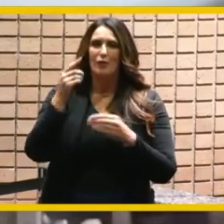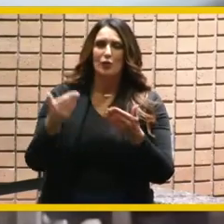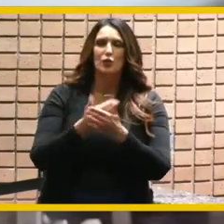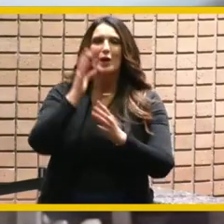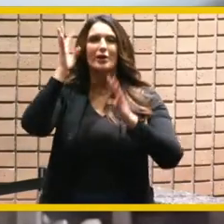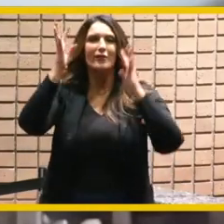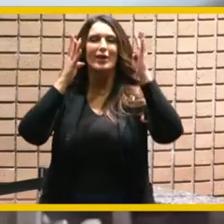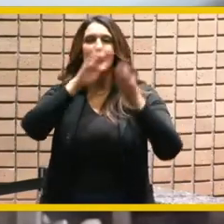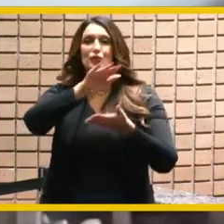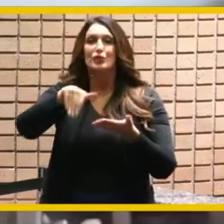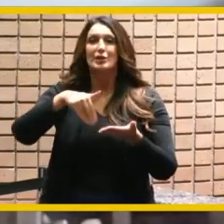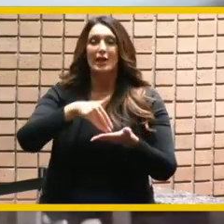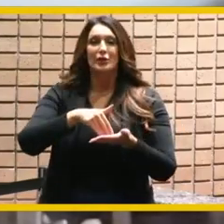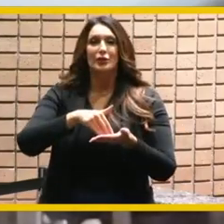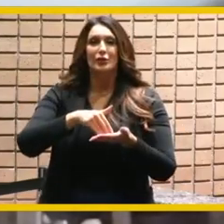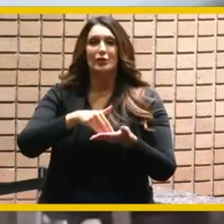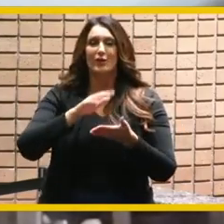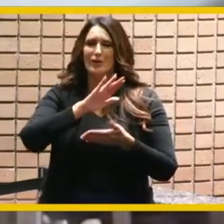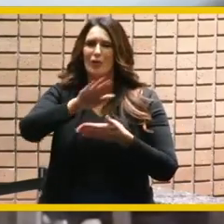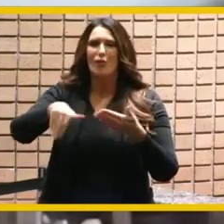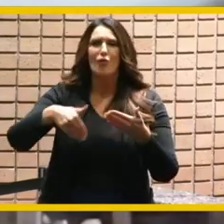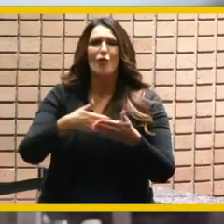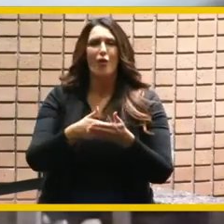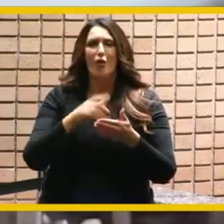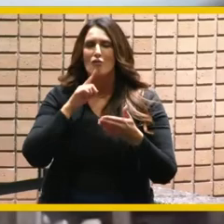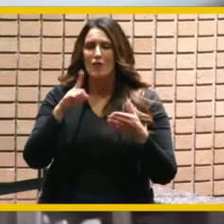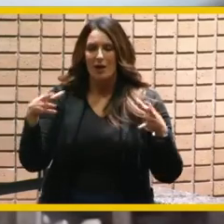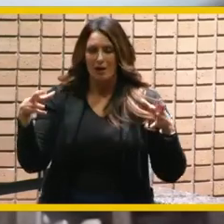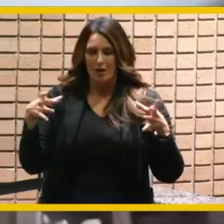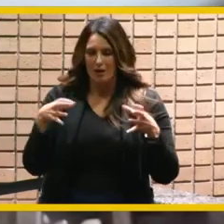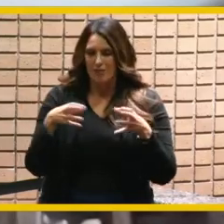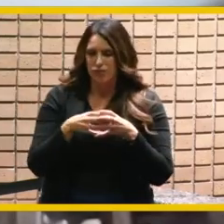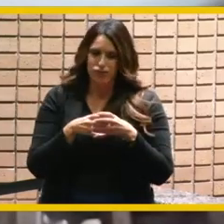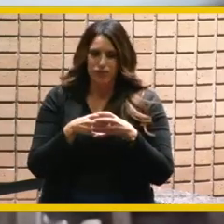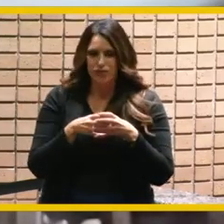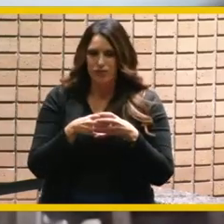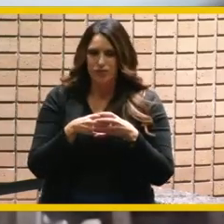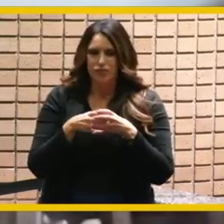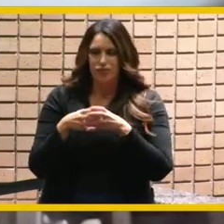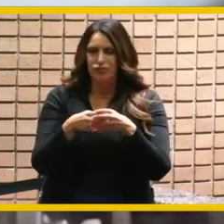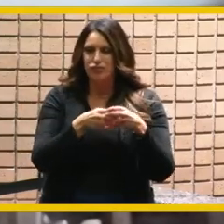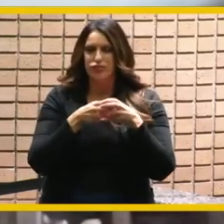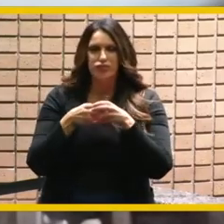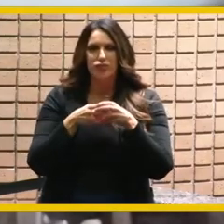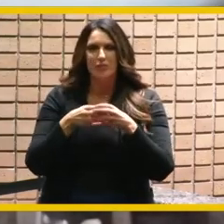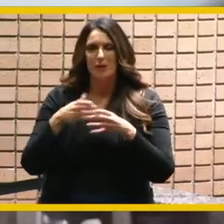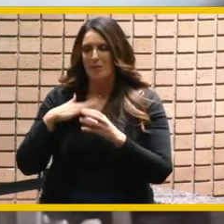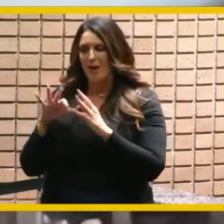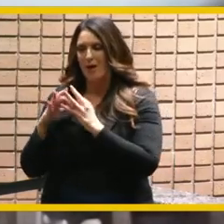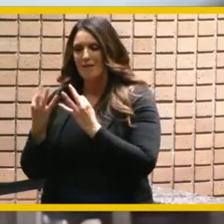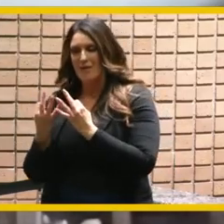and as it came together i couldn't think of a a better way for my family to thank you and and